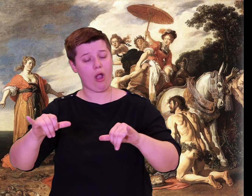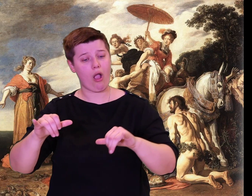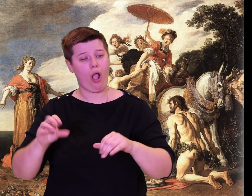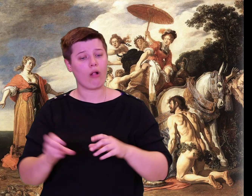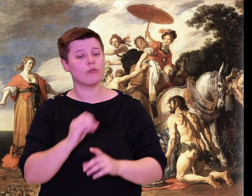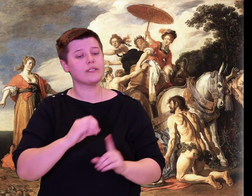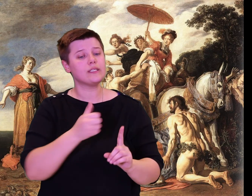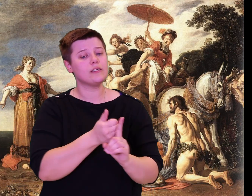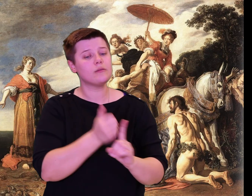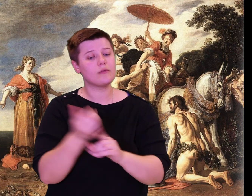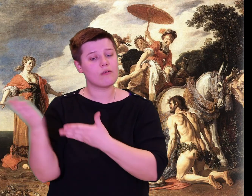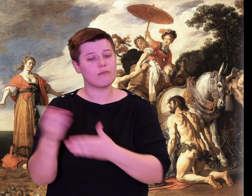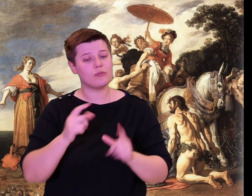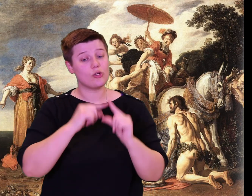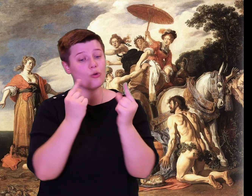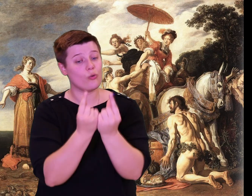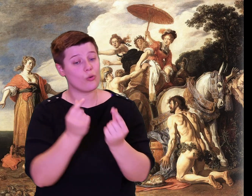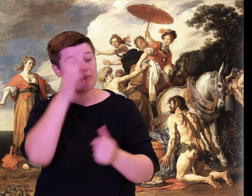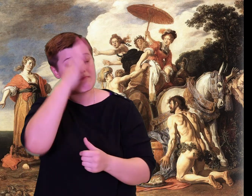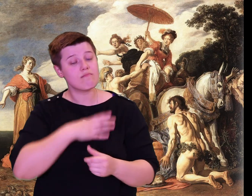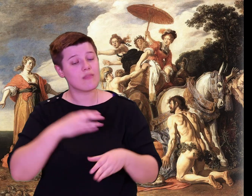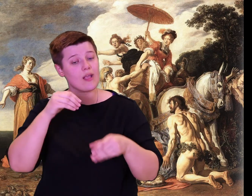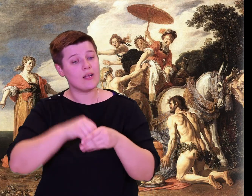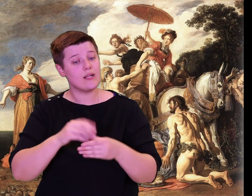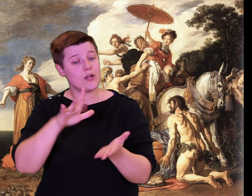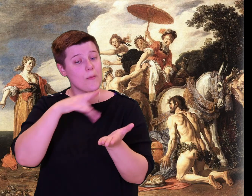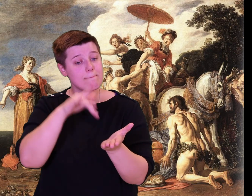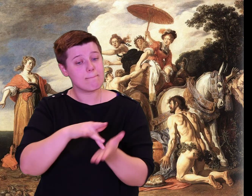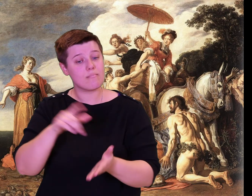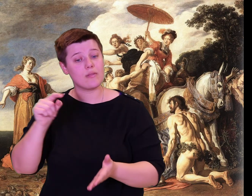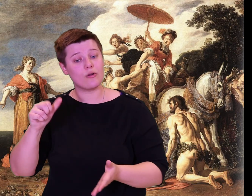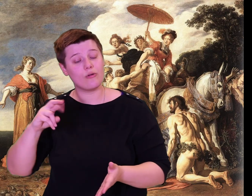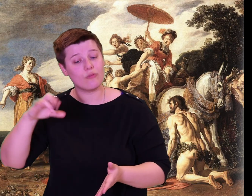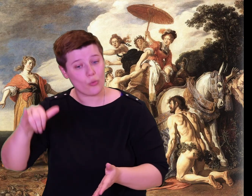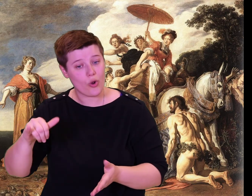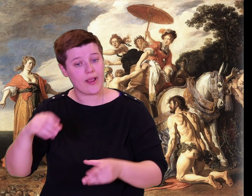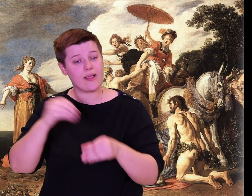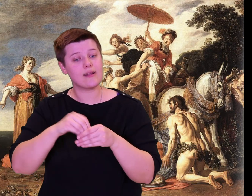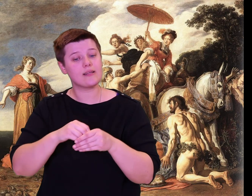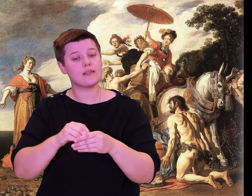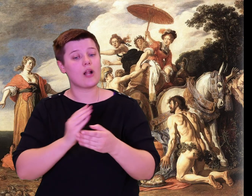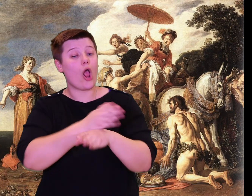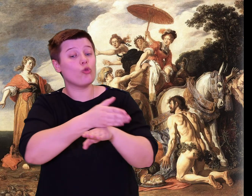blind poet, who sat down with his lyre well within reach.